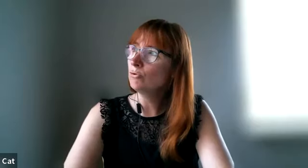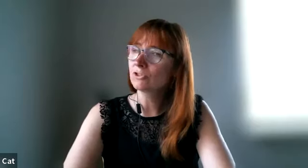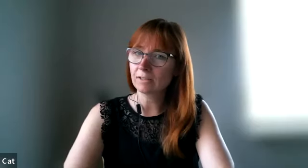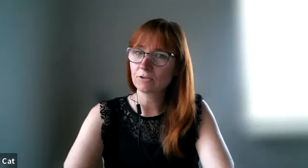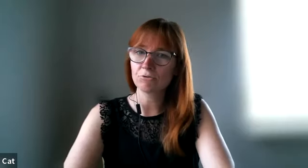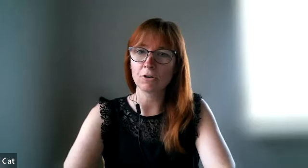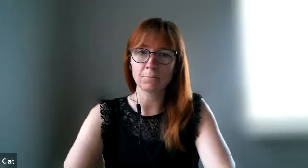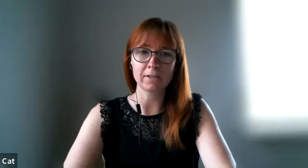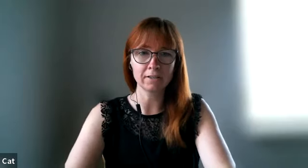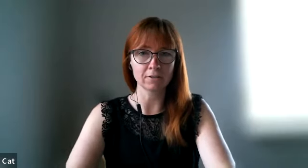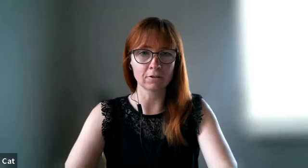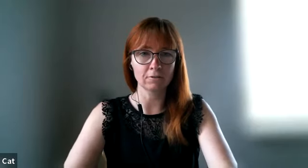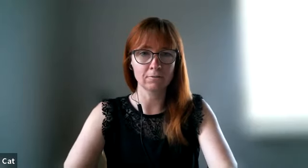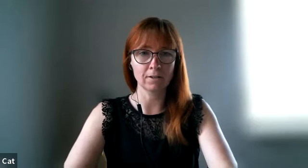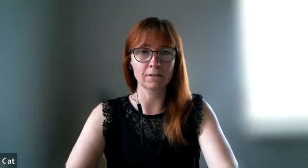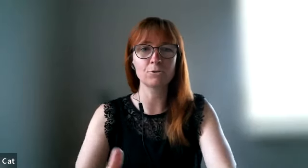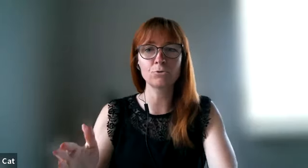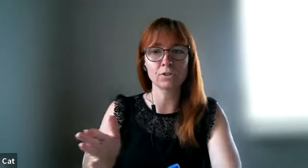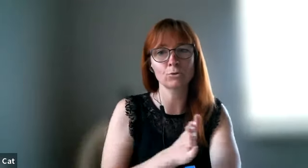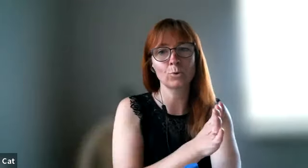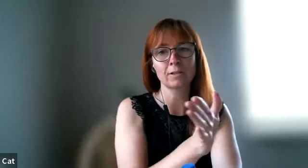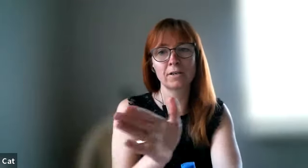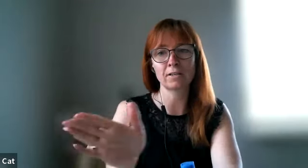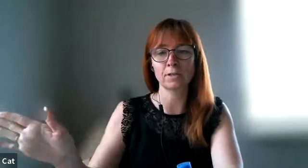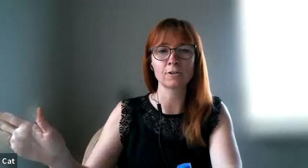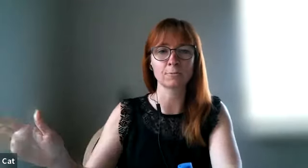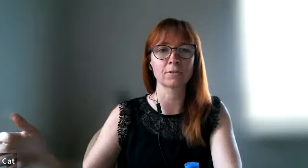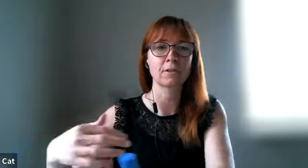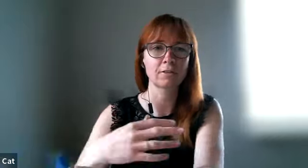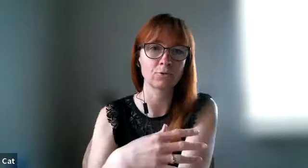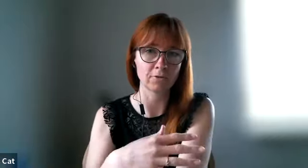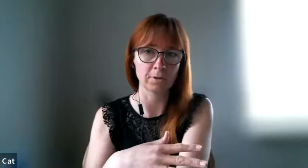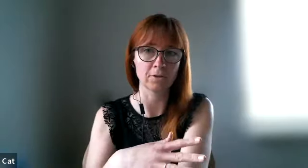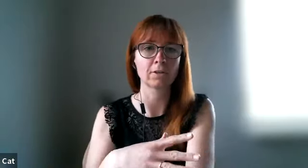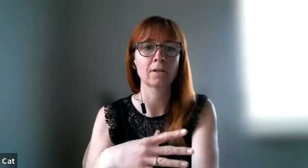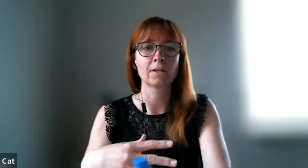tend to hug my kids a lot and i do tend to when i pass my husband to give him a hug